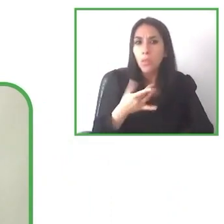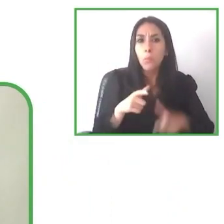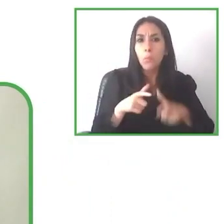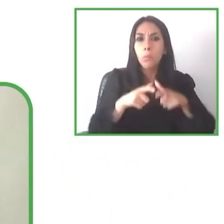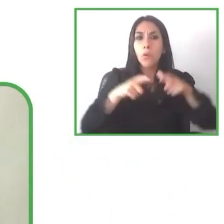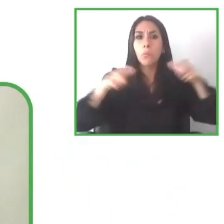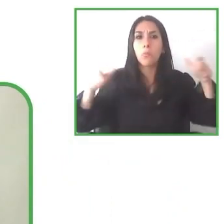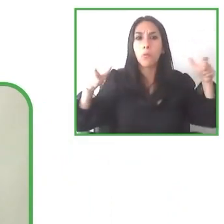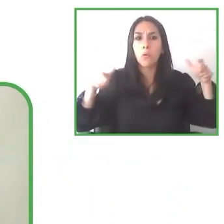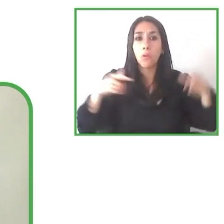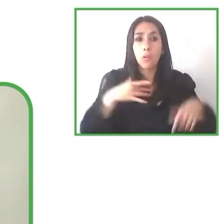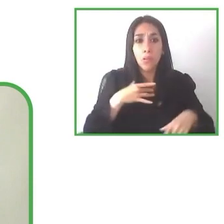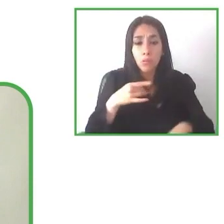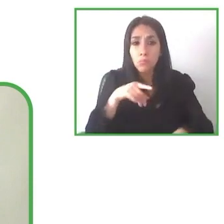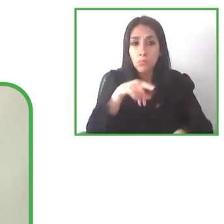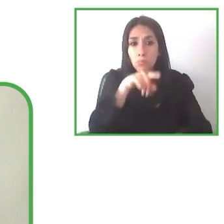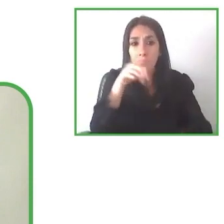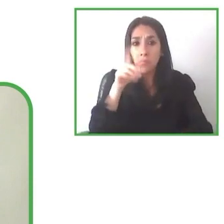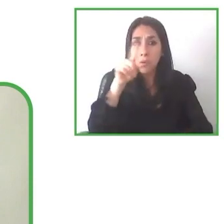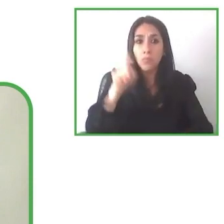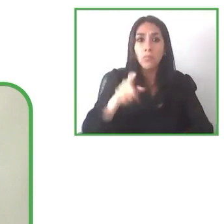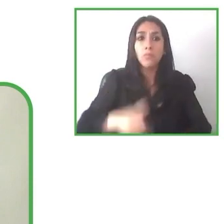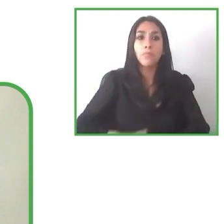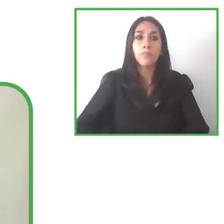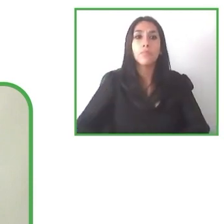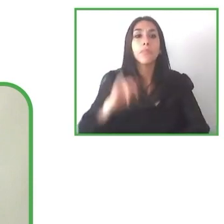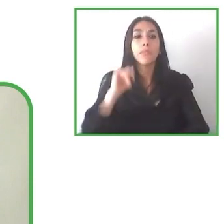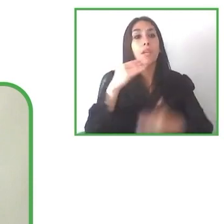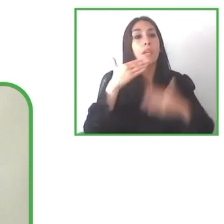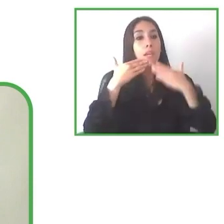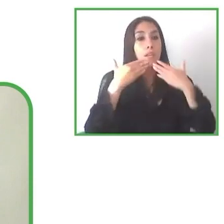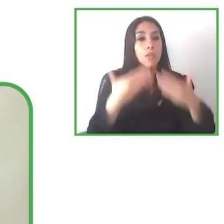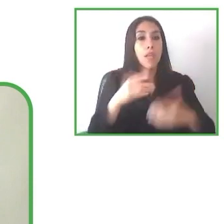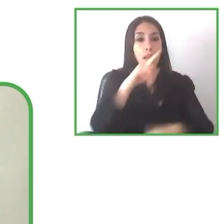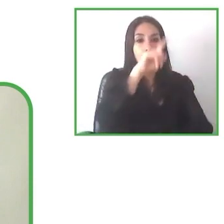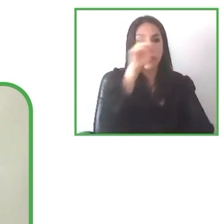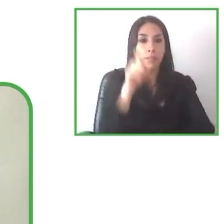So as you saw in the presentation, one of the learned lessons is that working